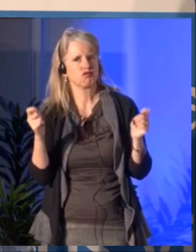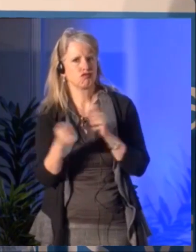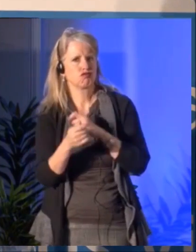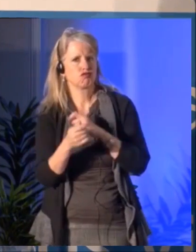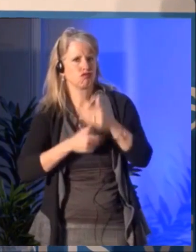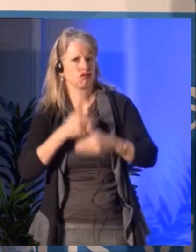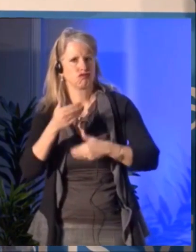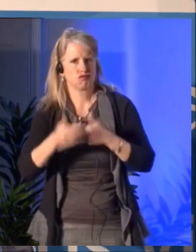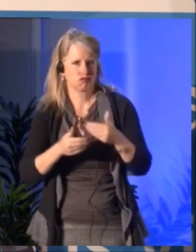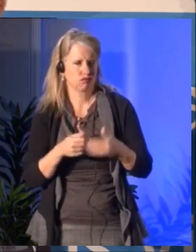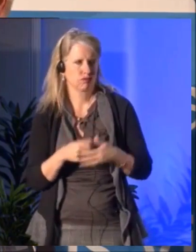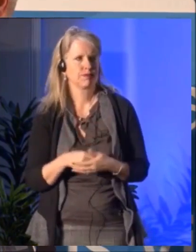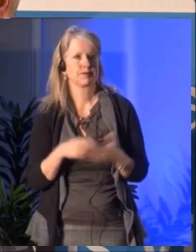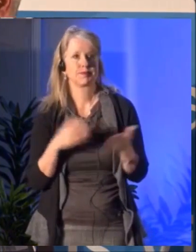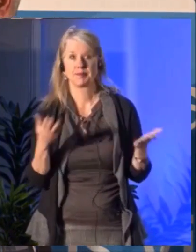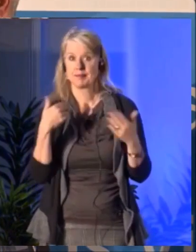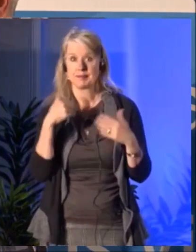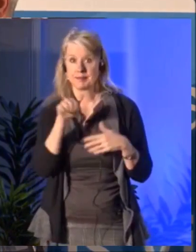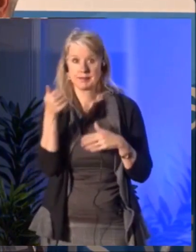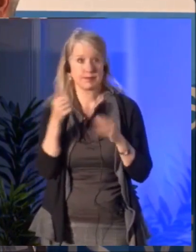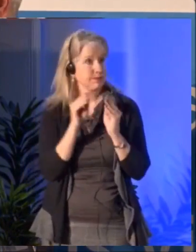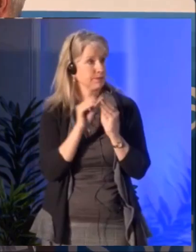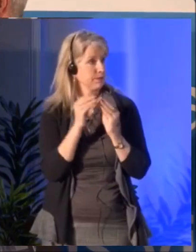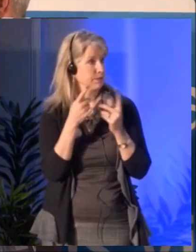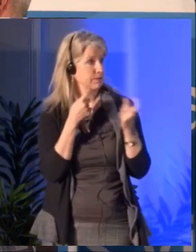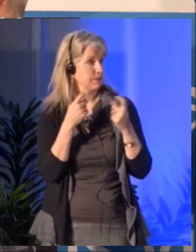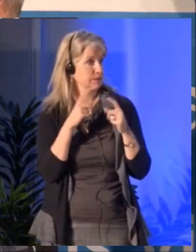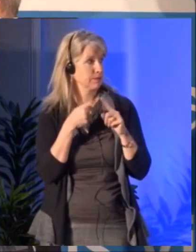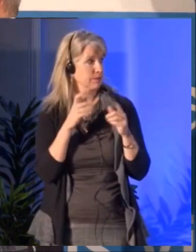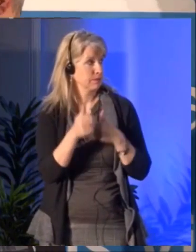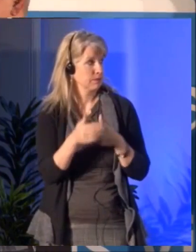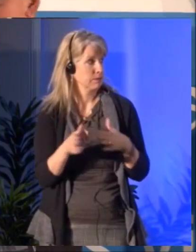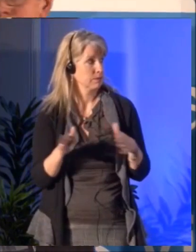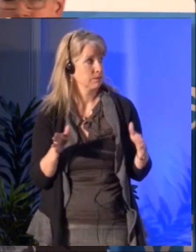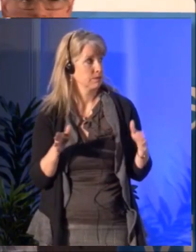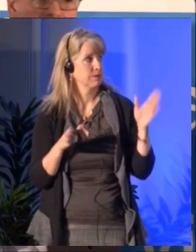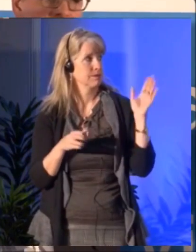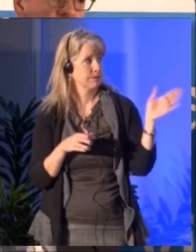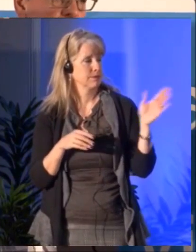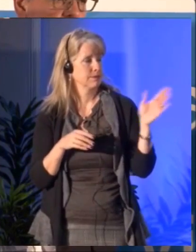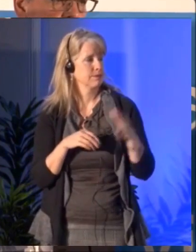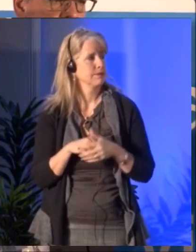It's an evolving process. [ French Language Being Spoken ] Tammy Scott: Any other questions from the audience? Any further questions from the room?